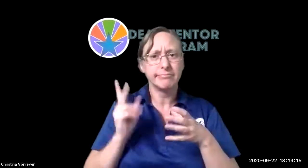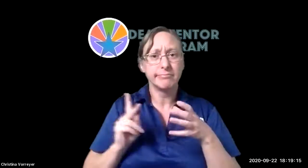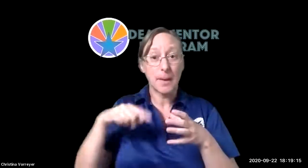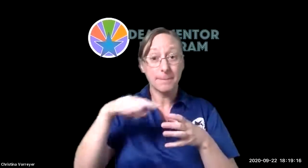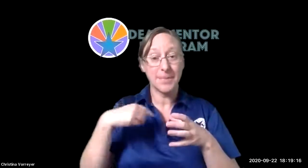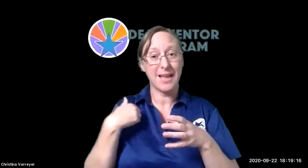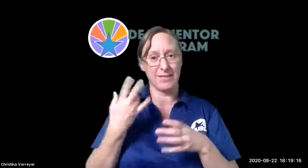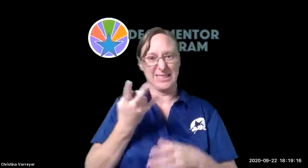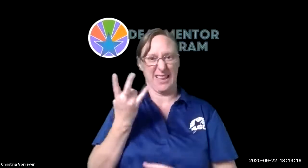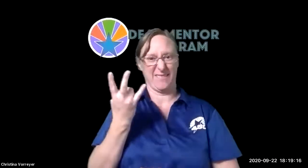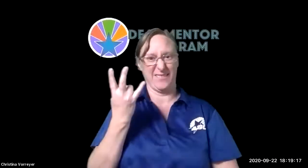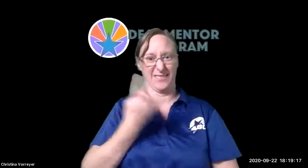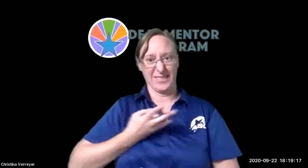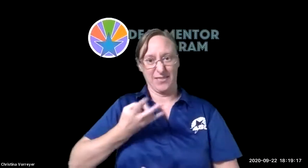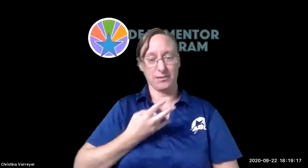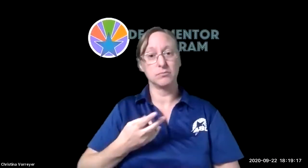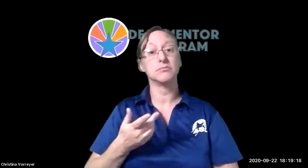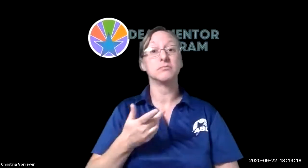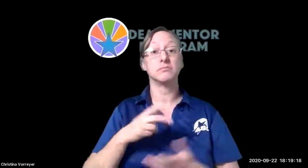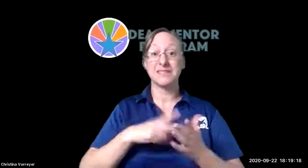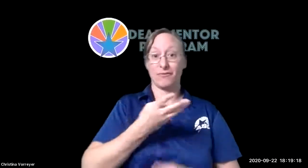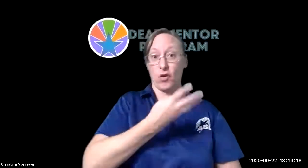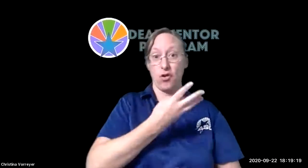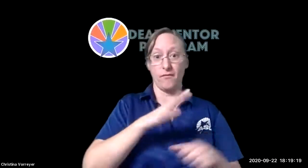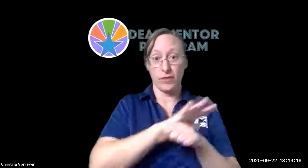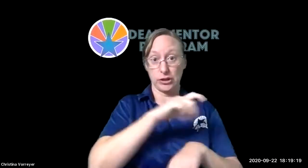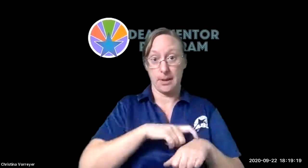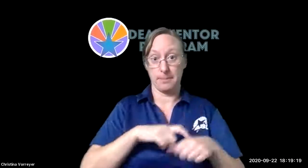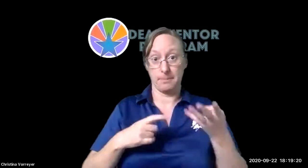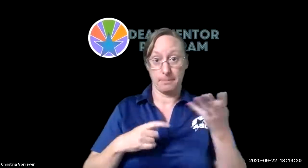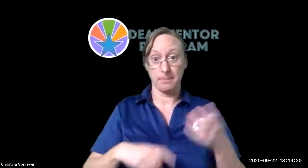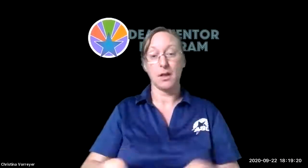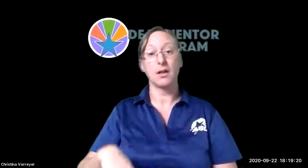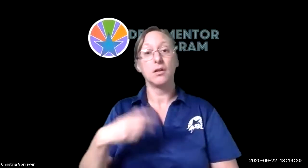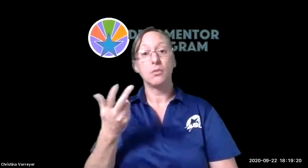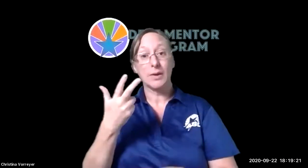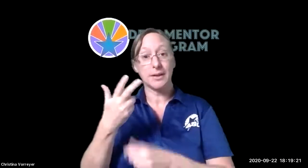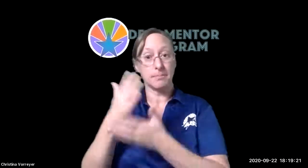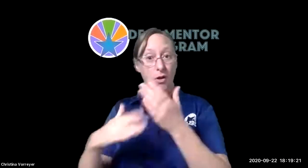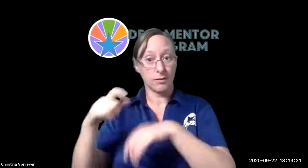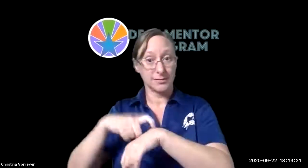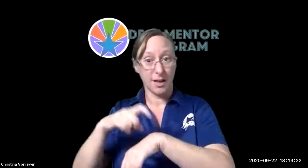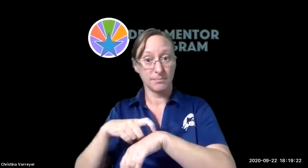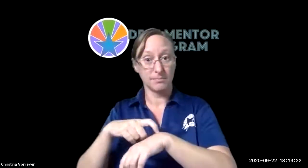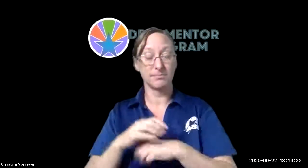you our team has many um individuals there are seven of us